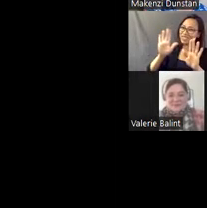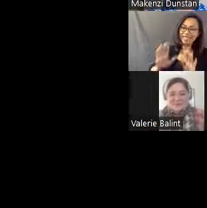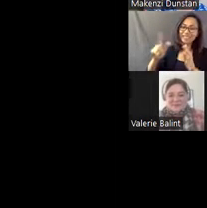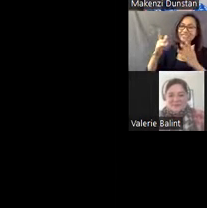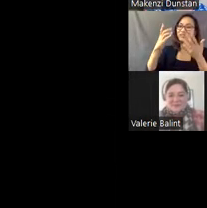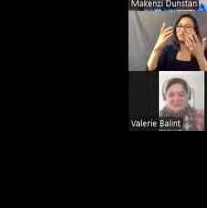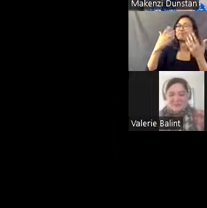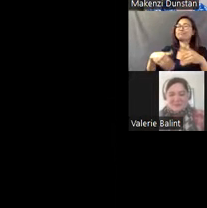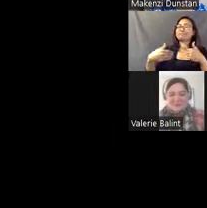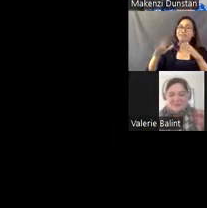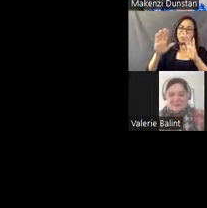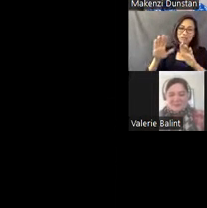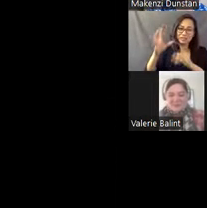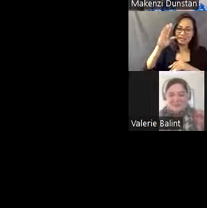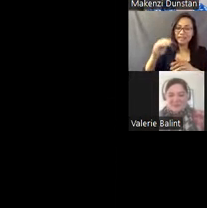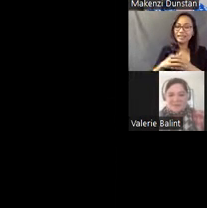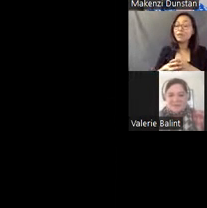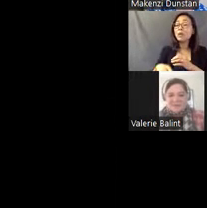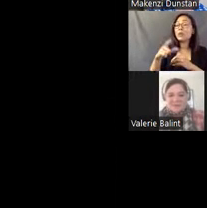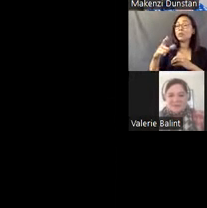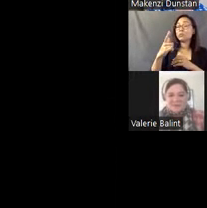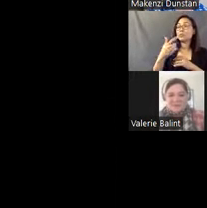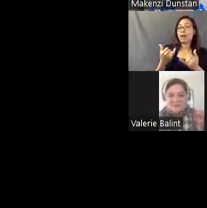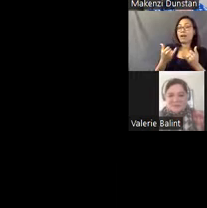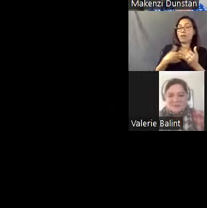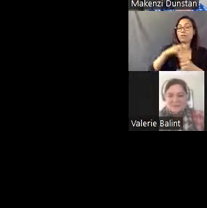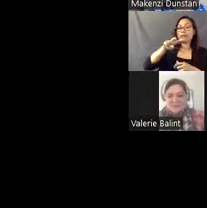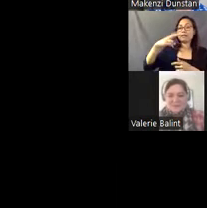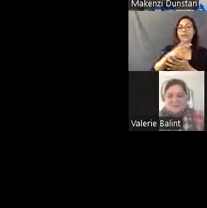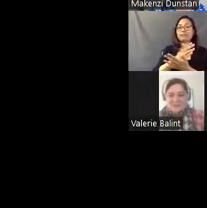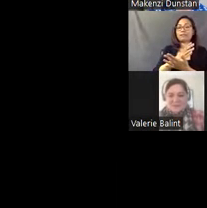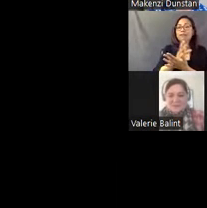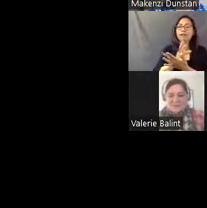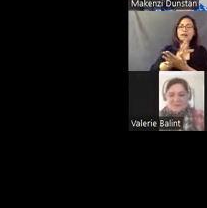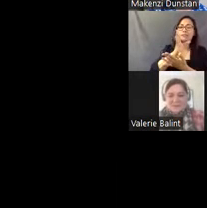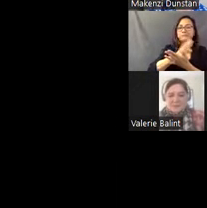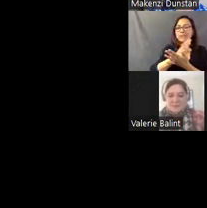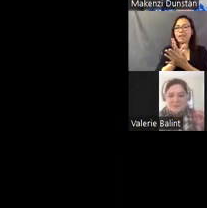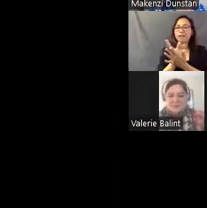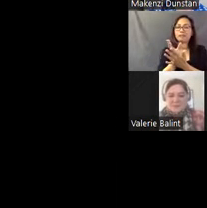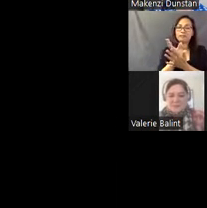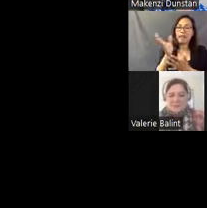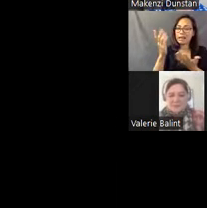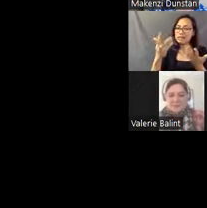In fact, we're actually in a second phase of a restoration right now, and he's helping